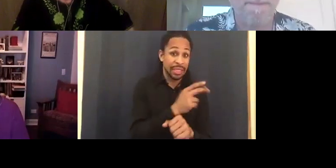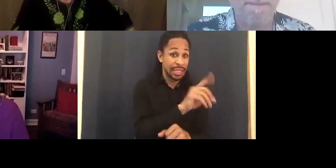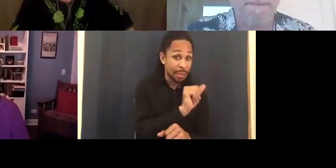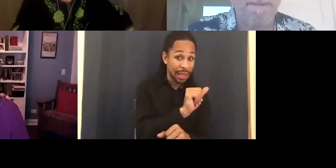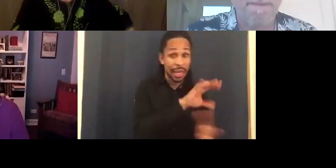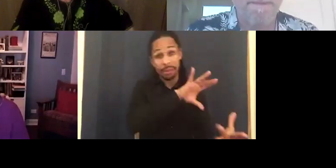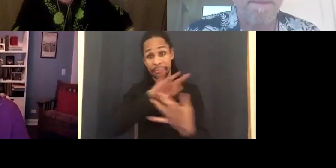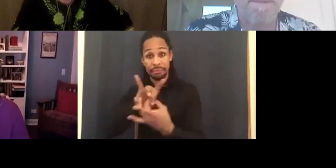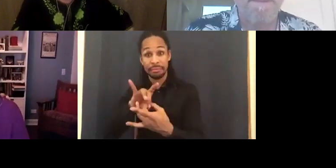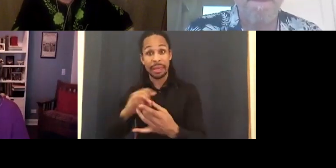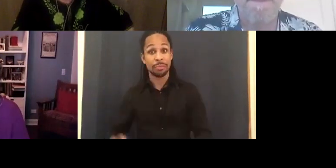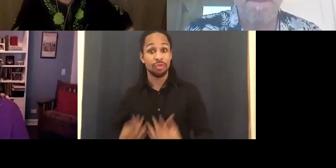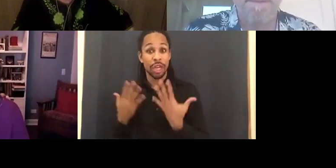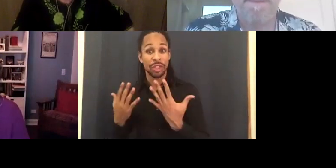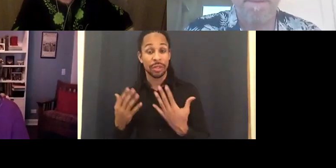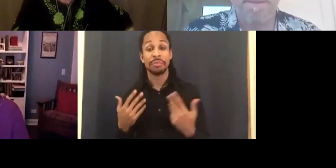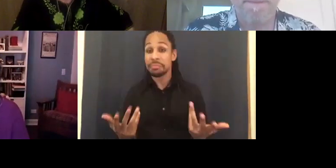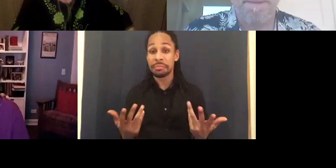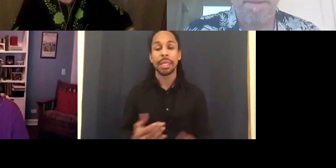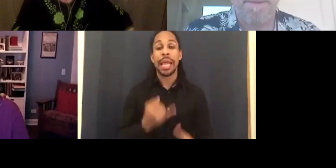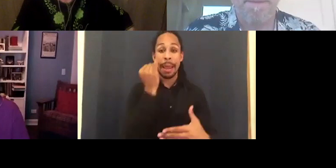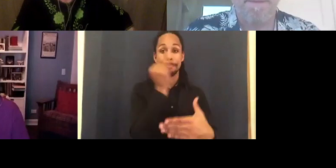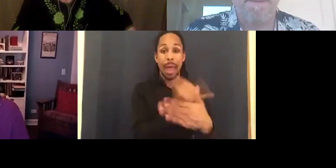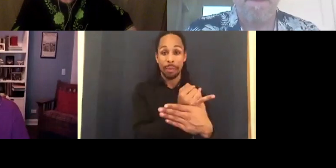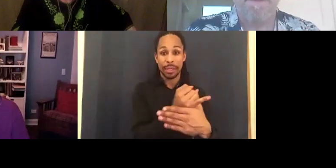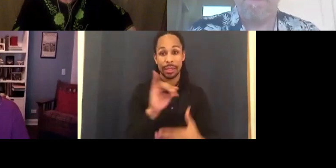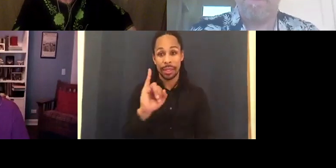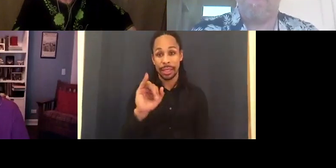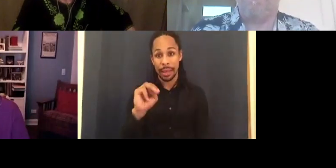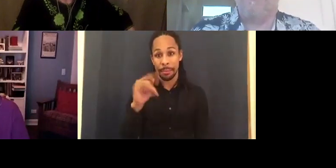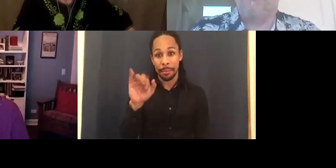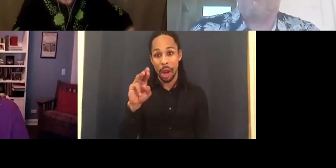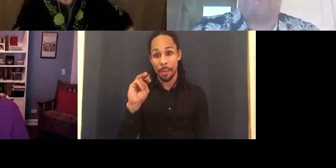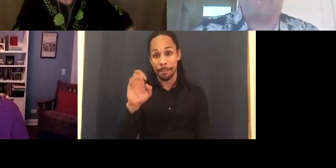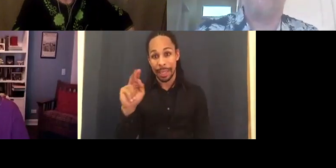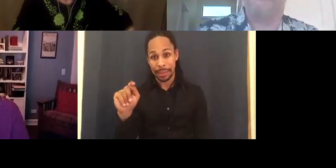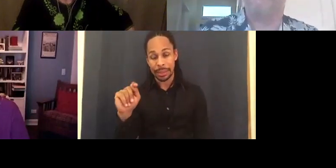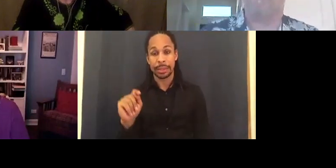With using impairment because disability is a social construct -- I am patient in conjunction